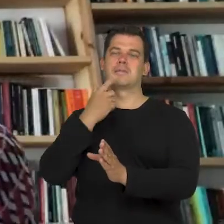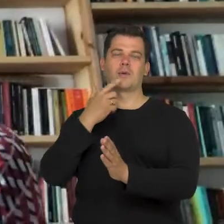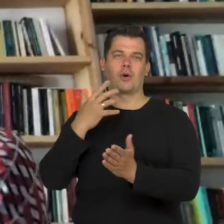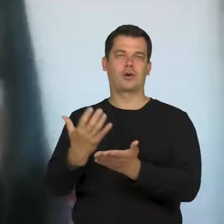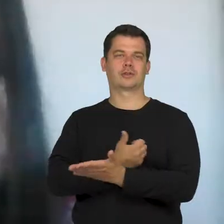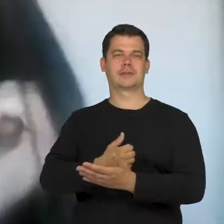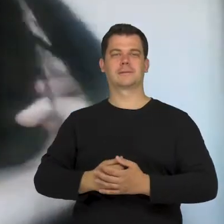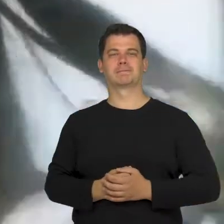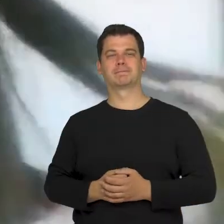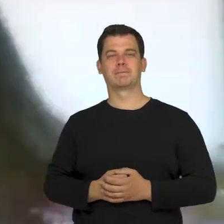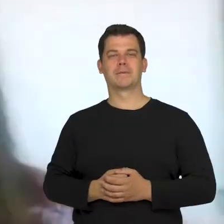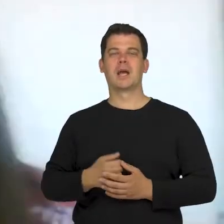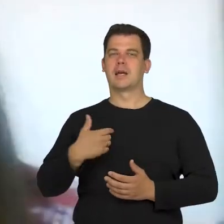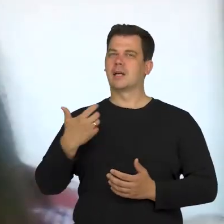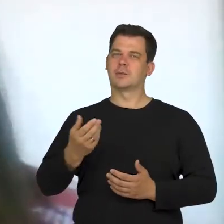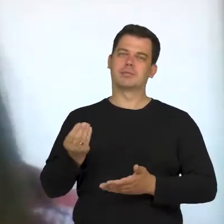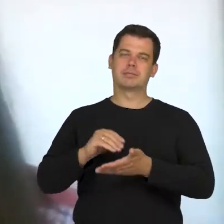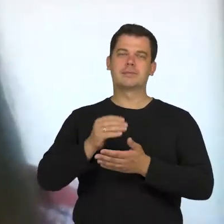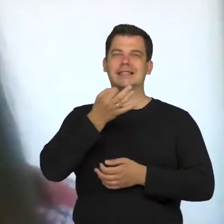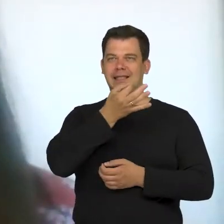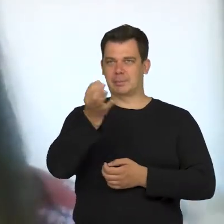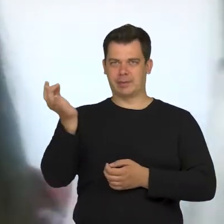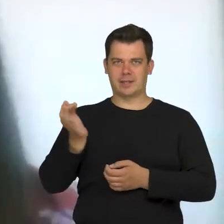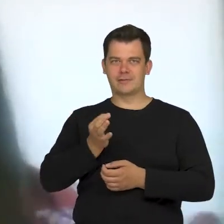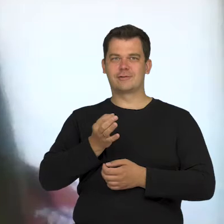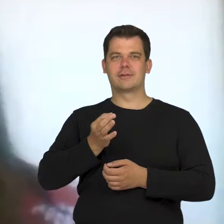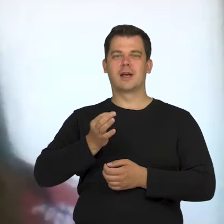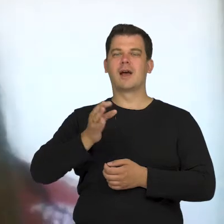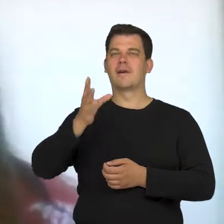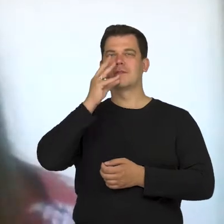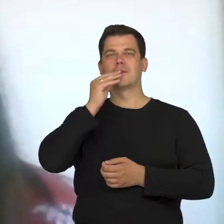Here, I would like to ask you about the play.